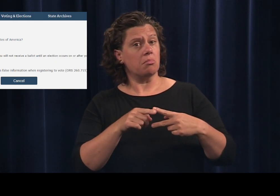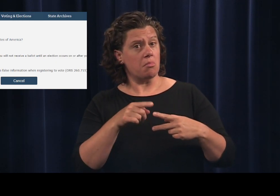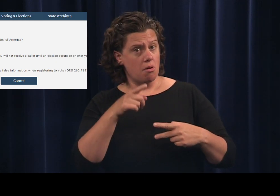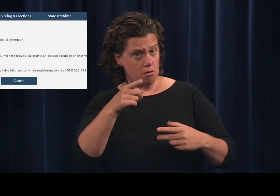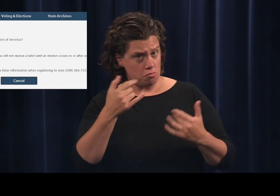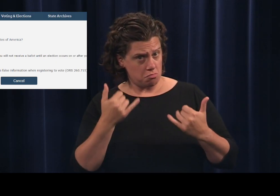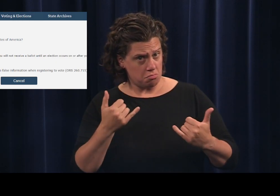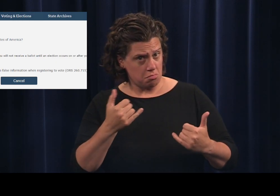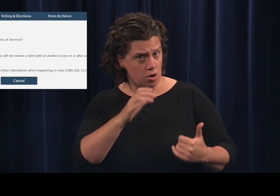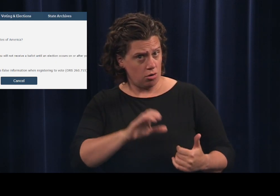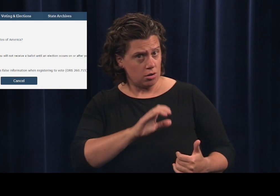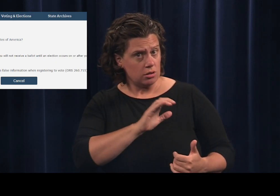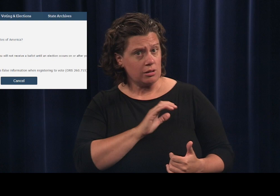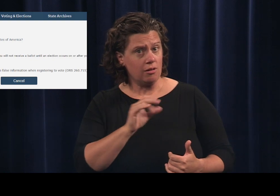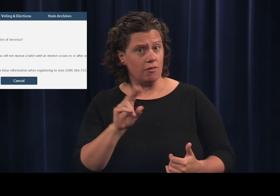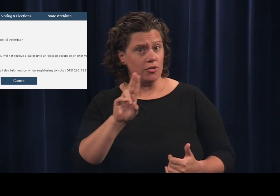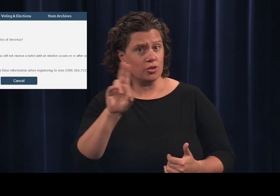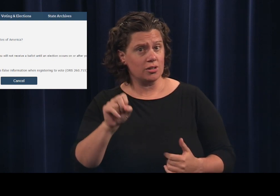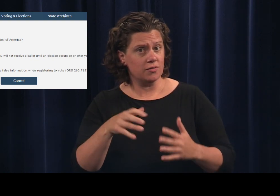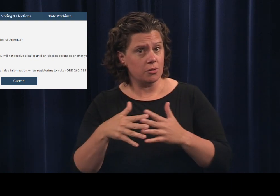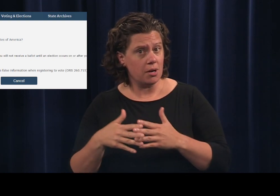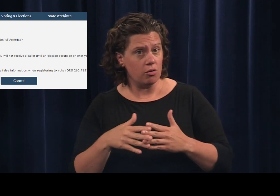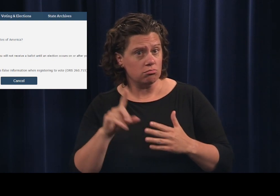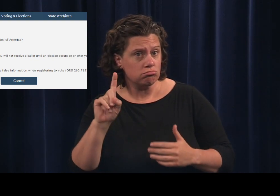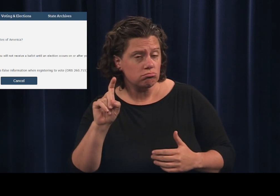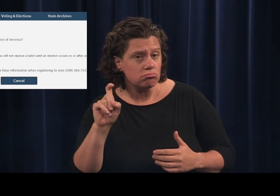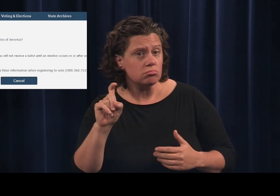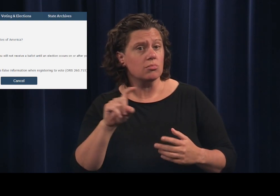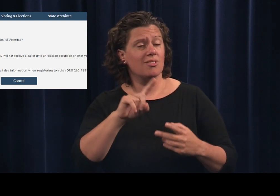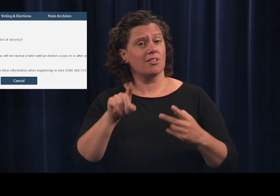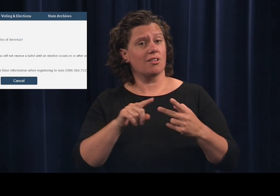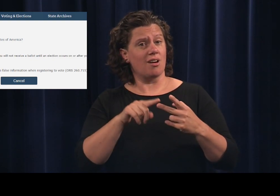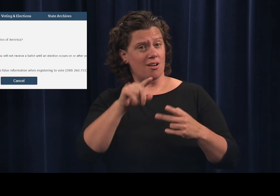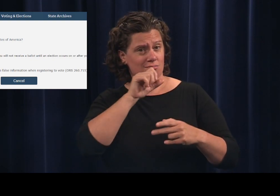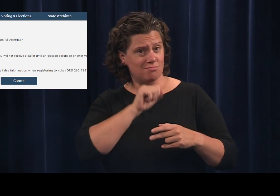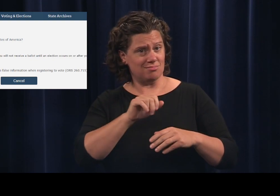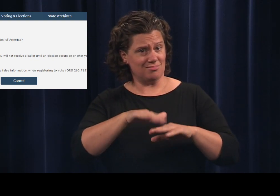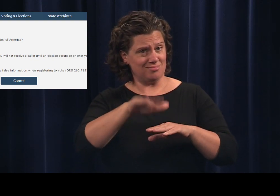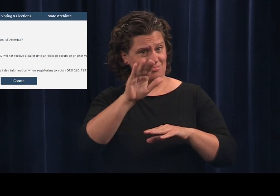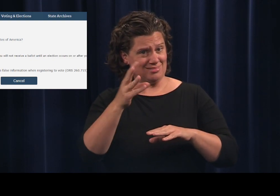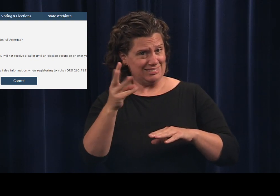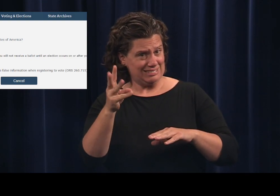Are you a citizen of the United States of America and